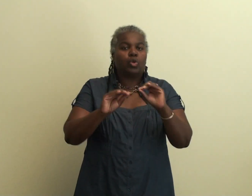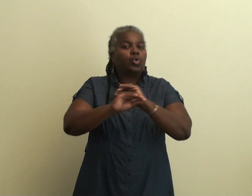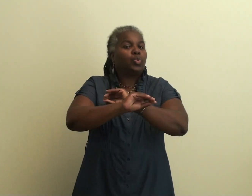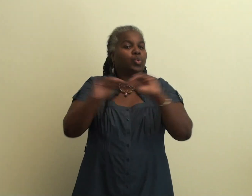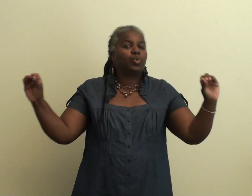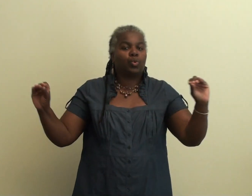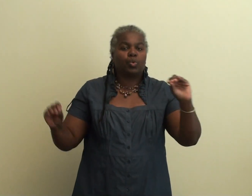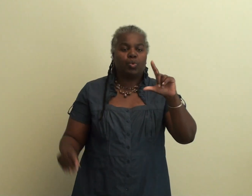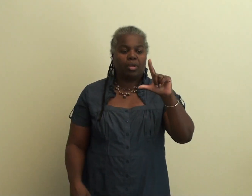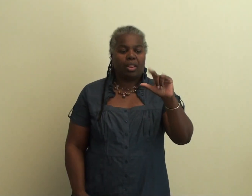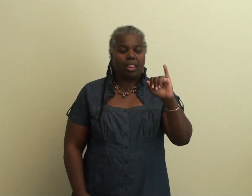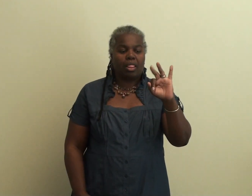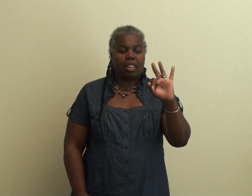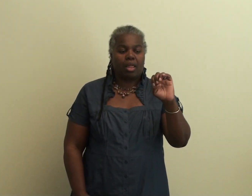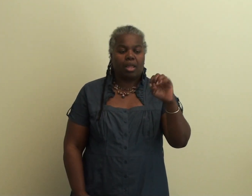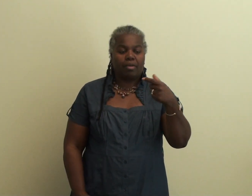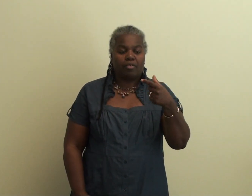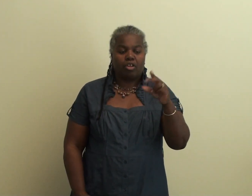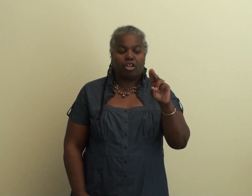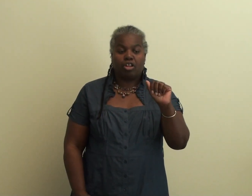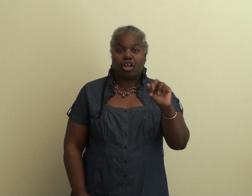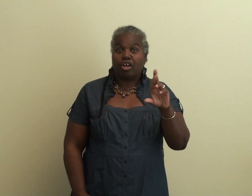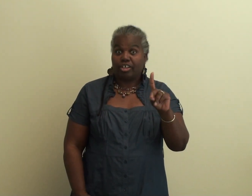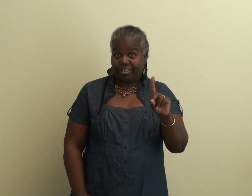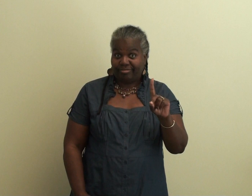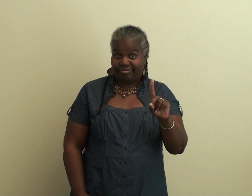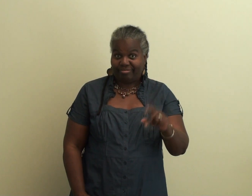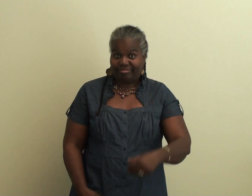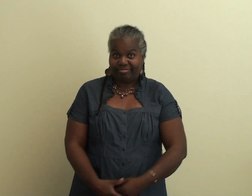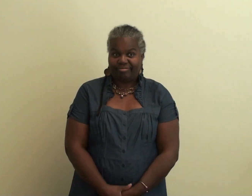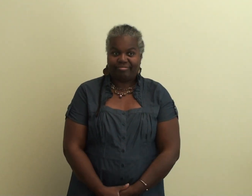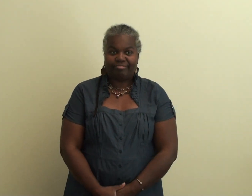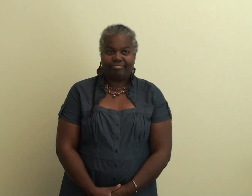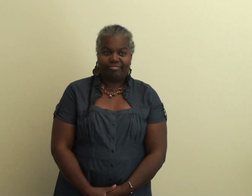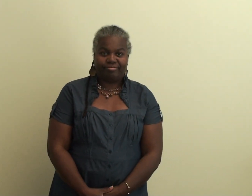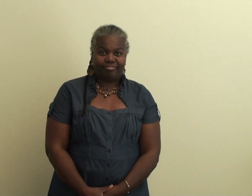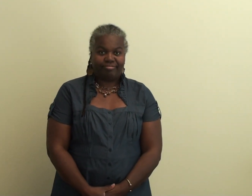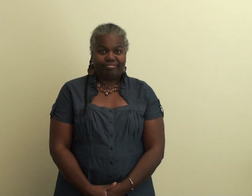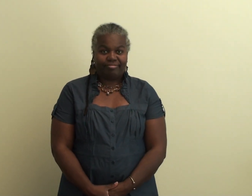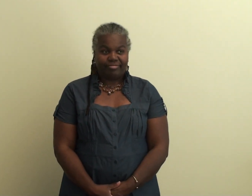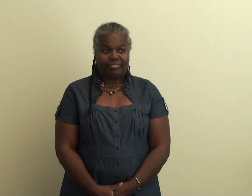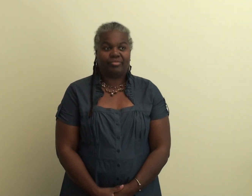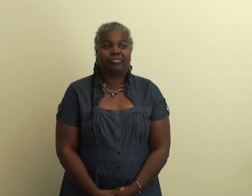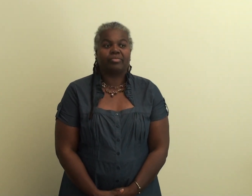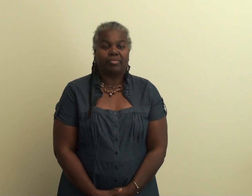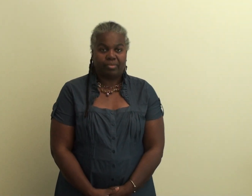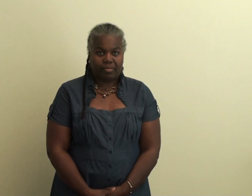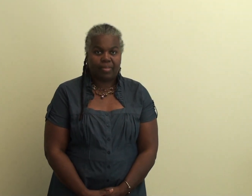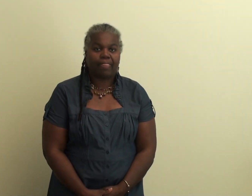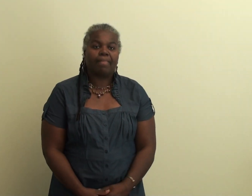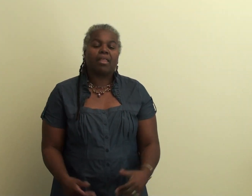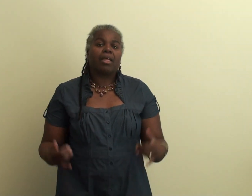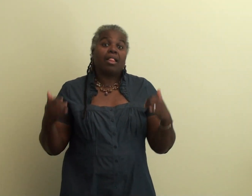If there is a black warning flag that means that there is no lifeguard is on duty.